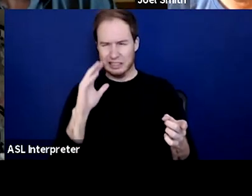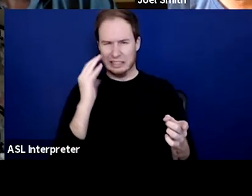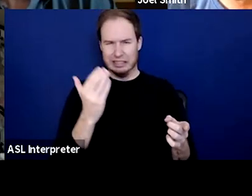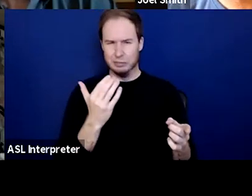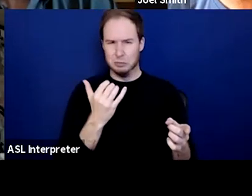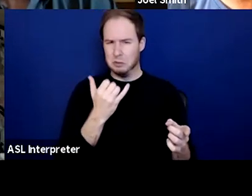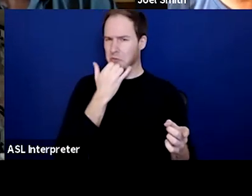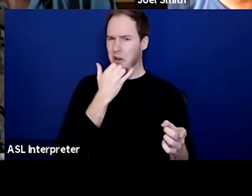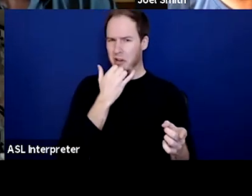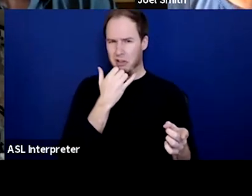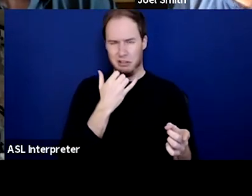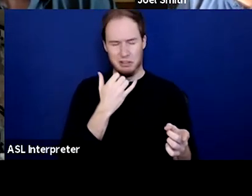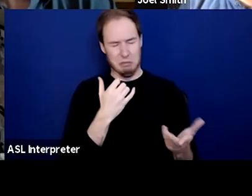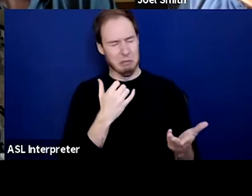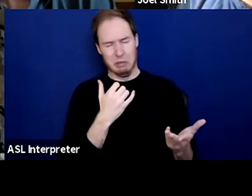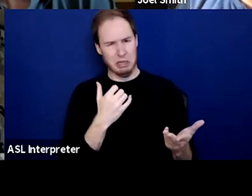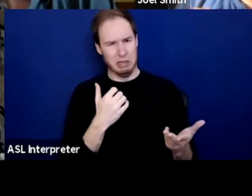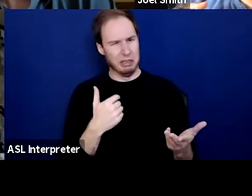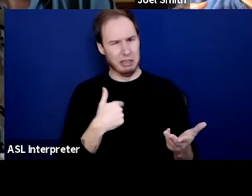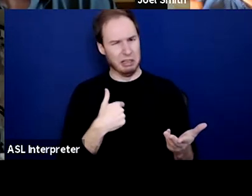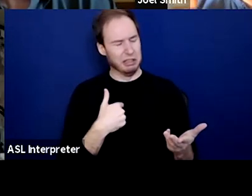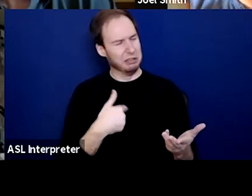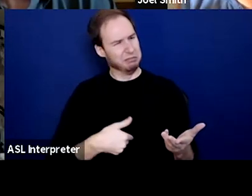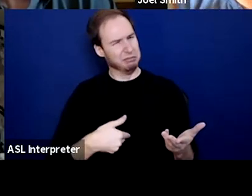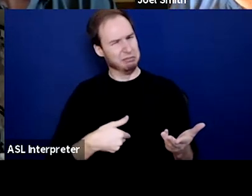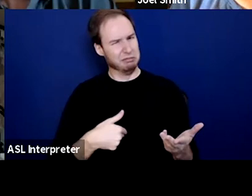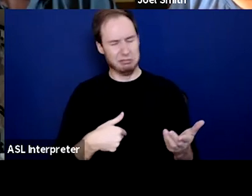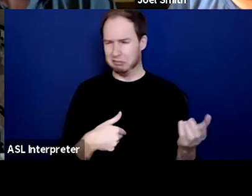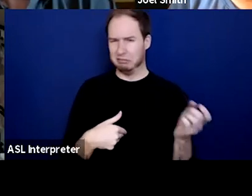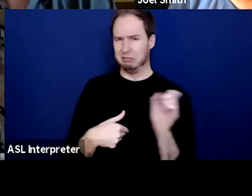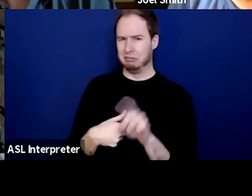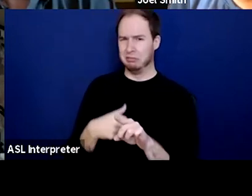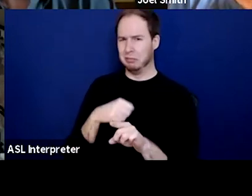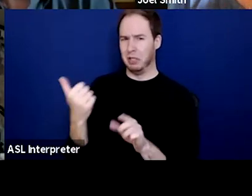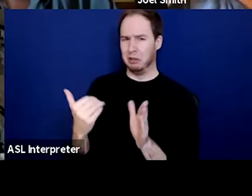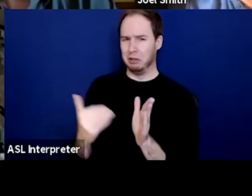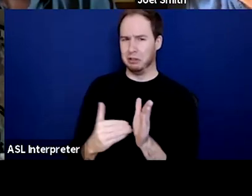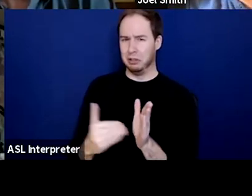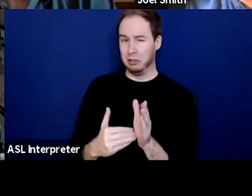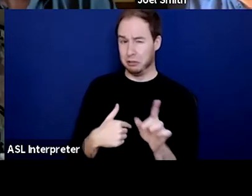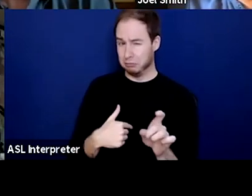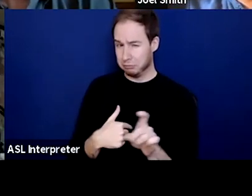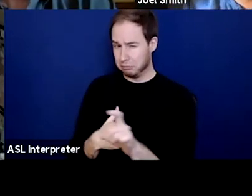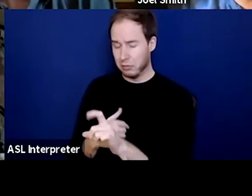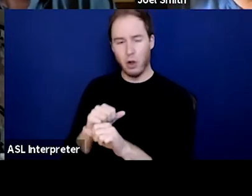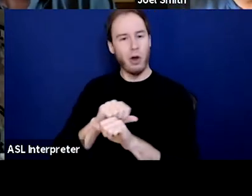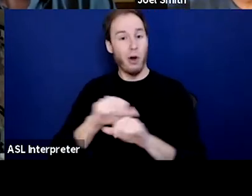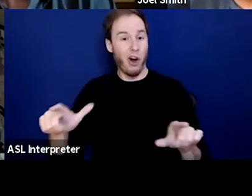There's something wrong with that." Until I went and spoke to some other doctors, who everybody had a different idea.